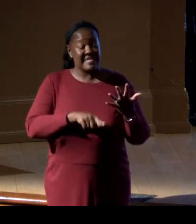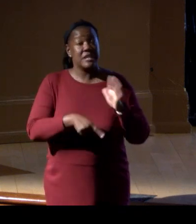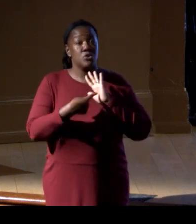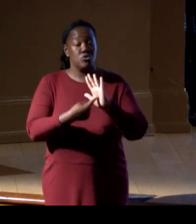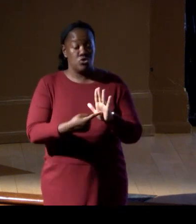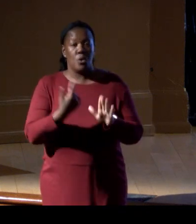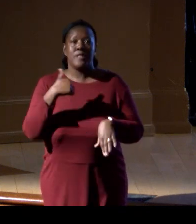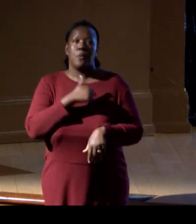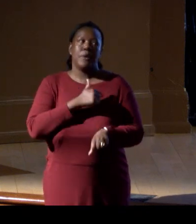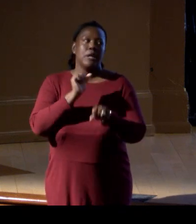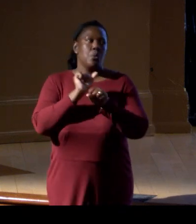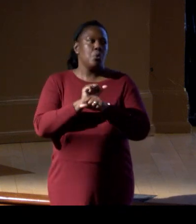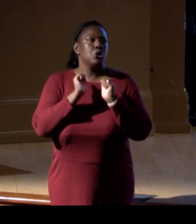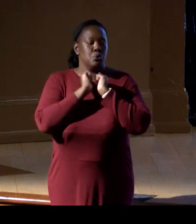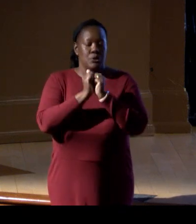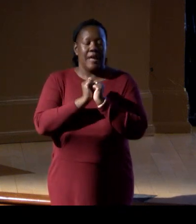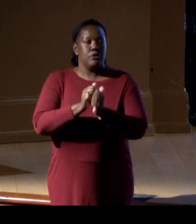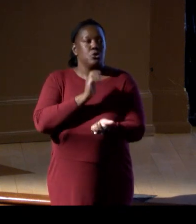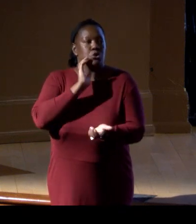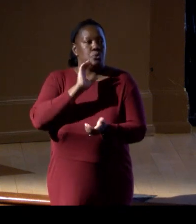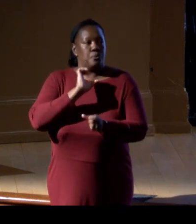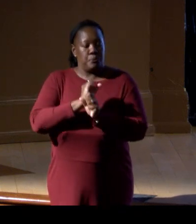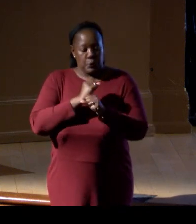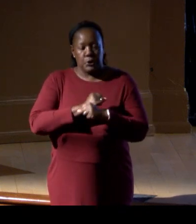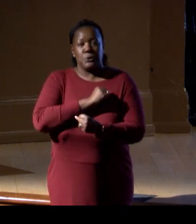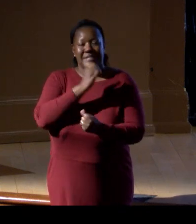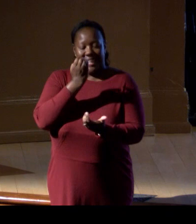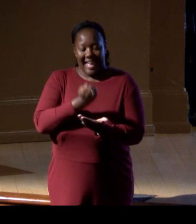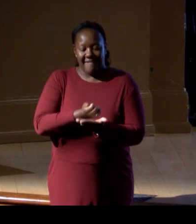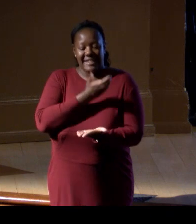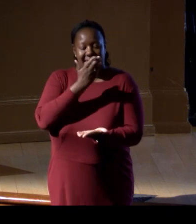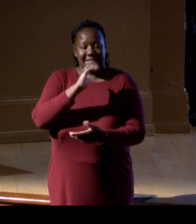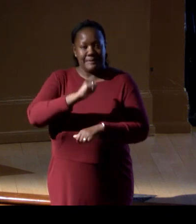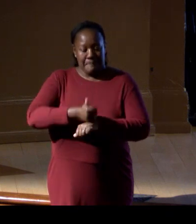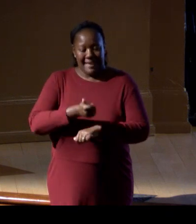to produce evidence-based science for nature-based solutions.